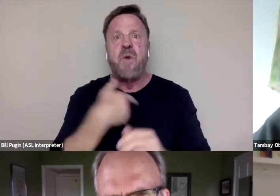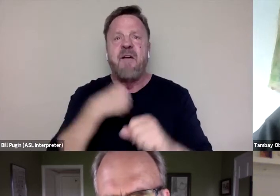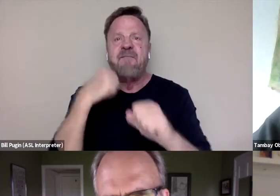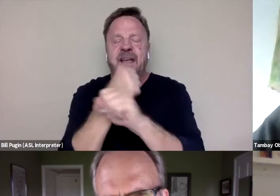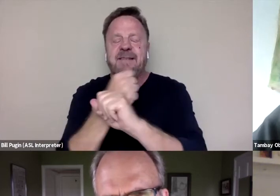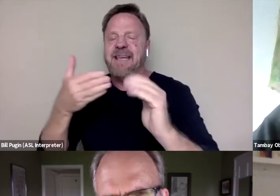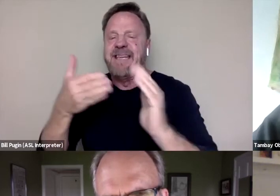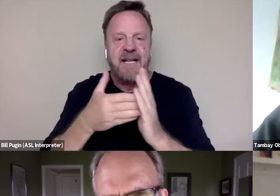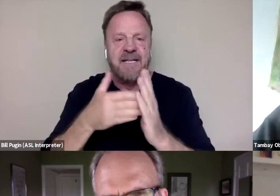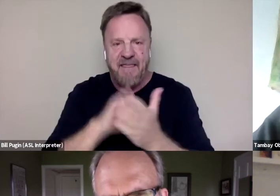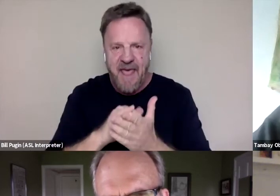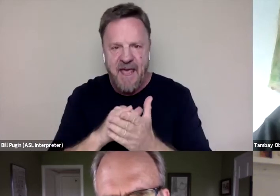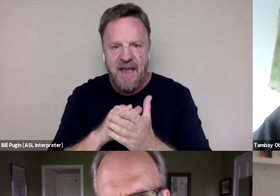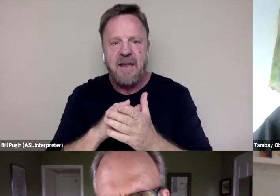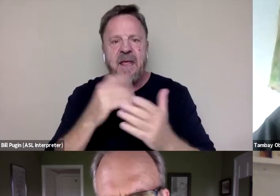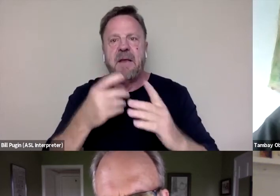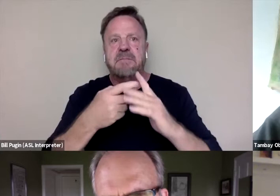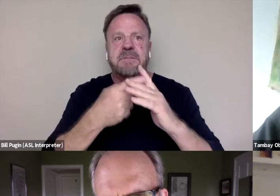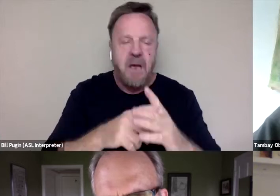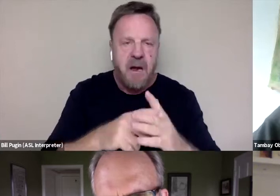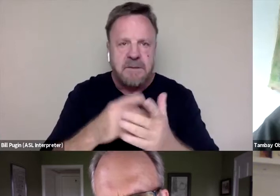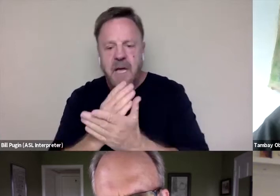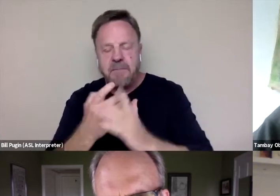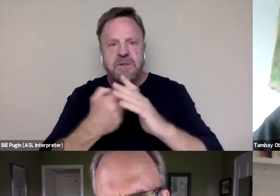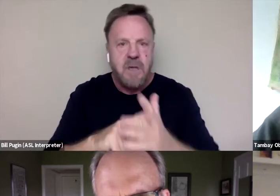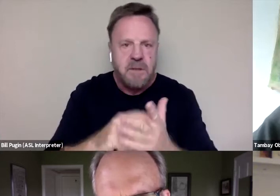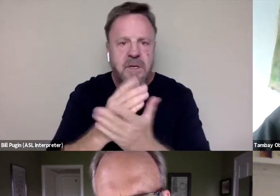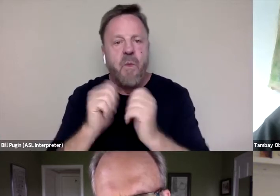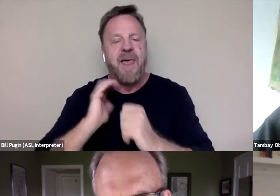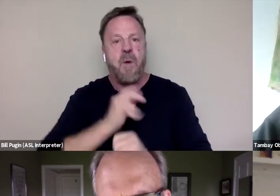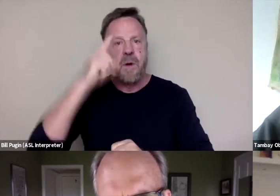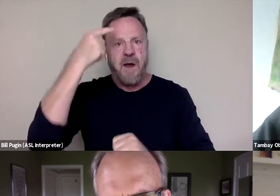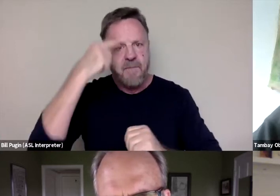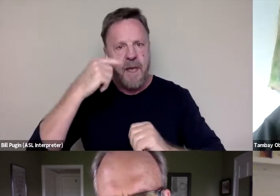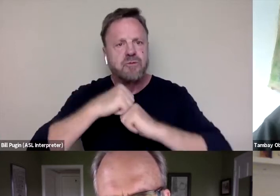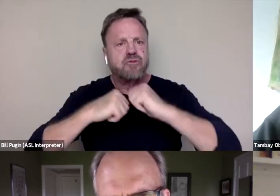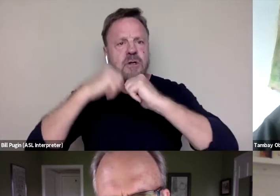in fits and starts with our governmental structure. But we are far from done.